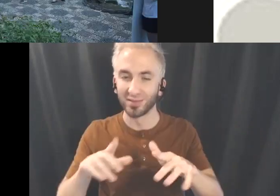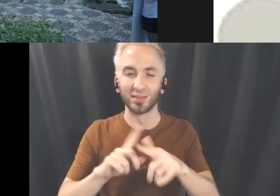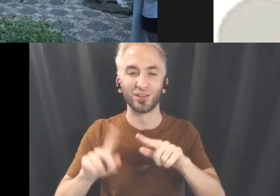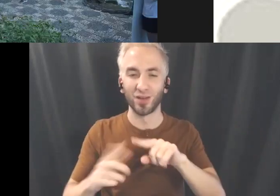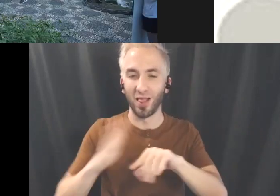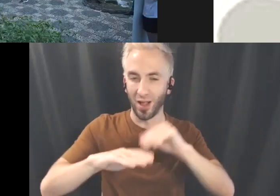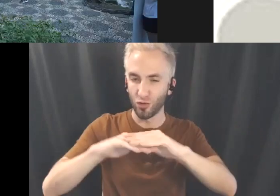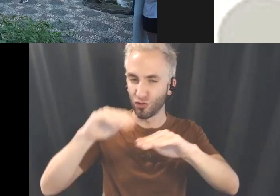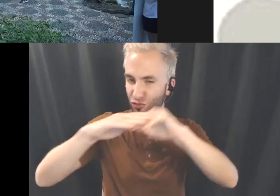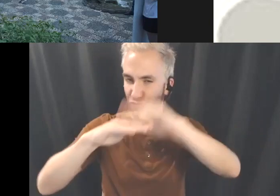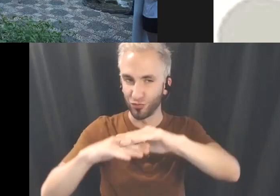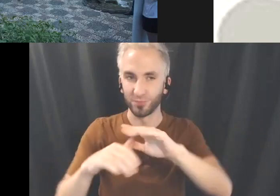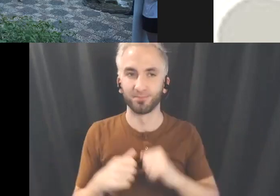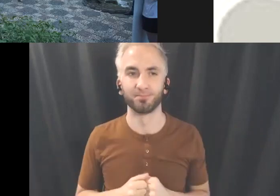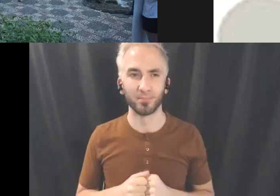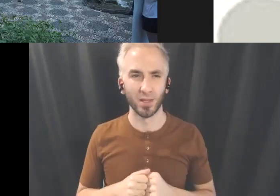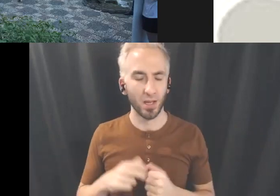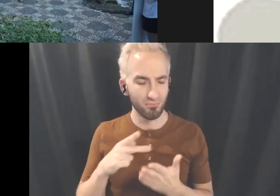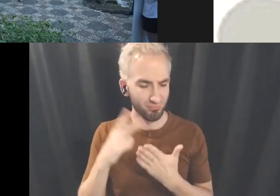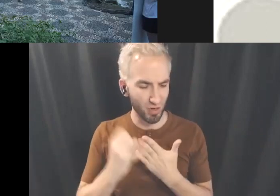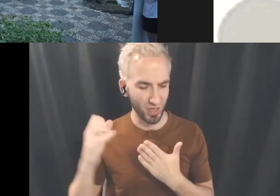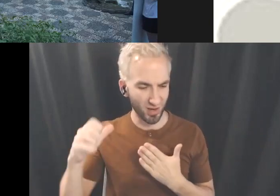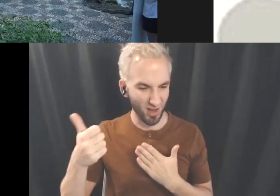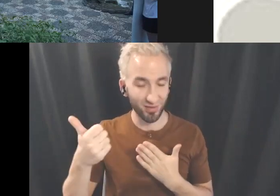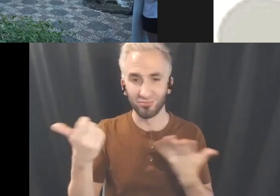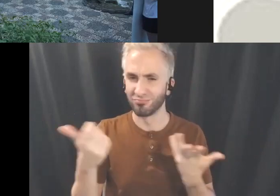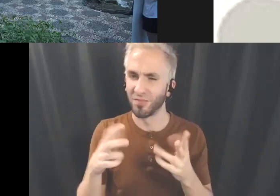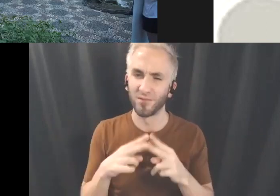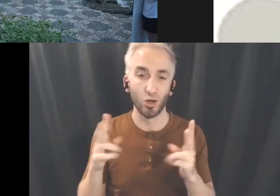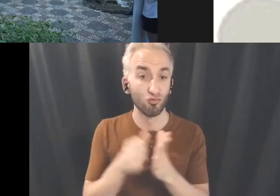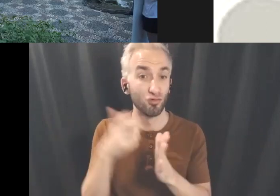Although the projects are very rich in opportunities to practice your